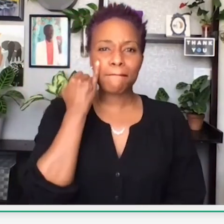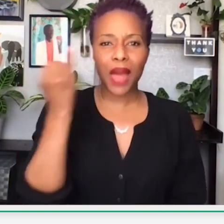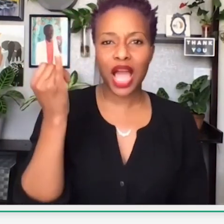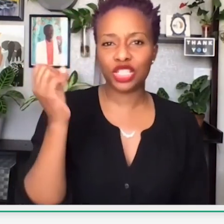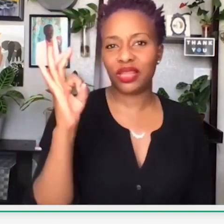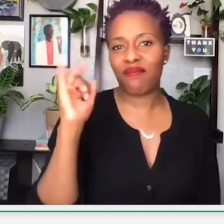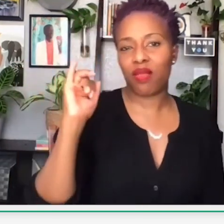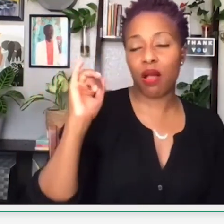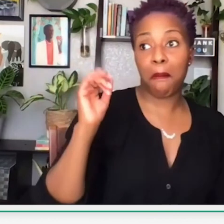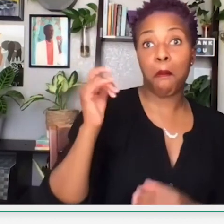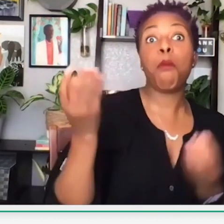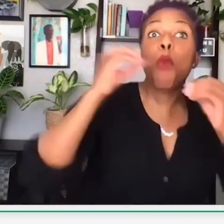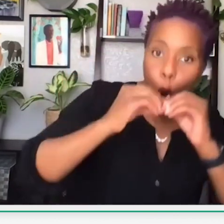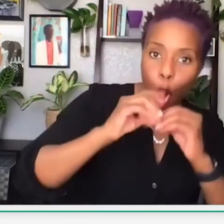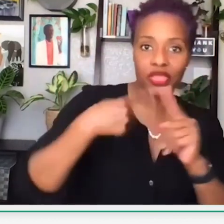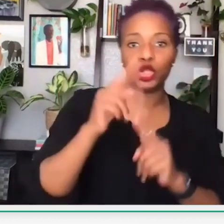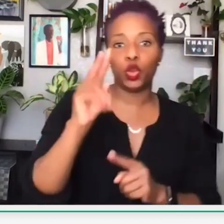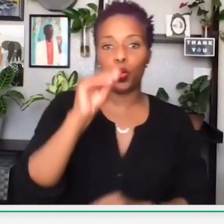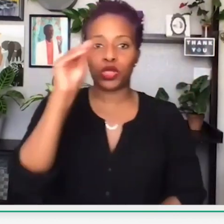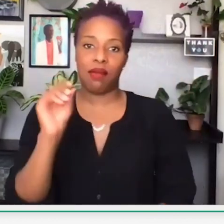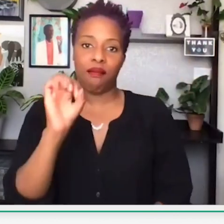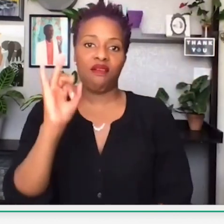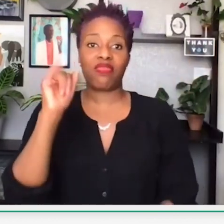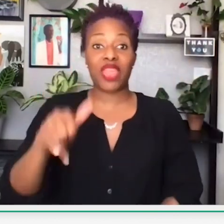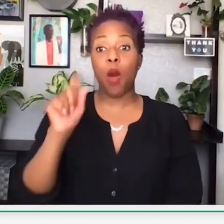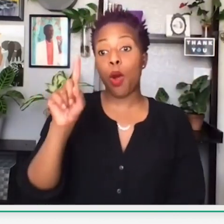the #1 employer of black people is the US government.